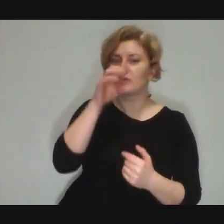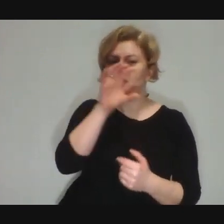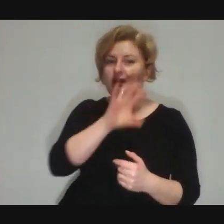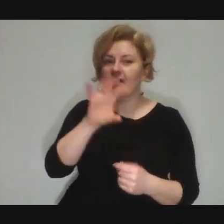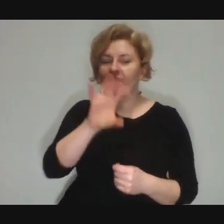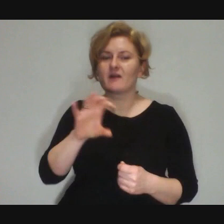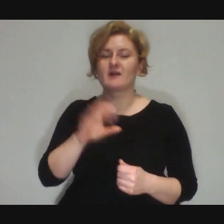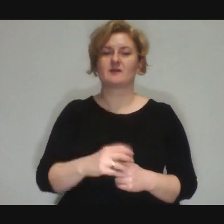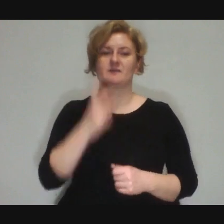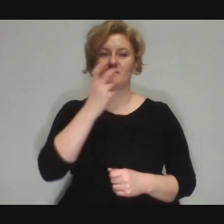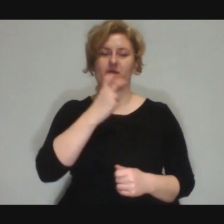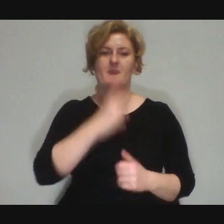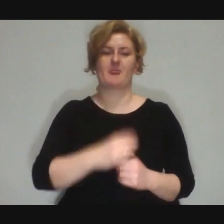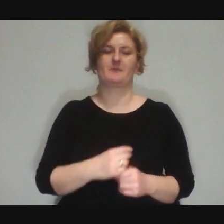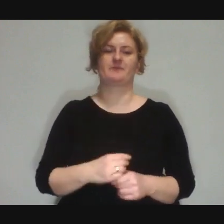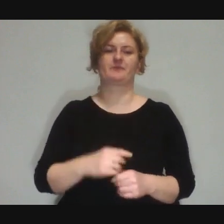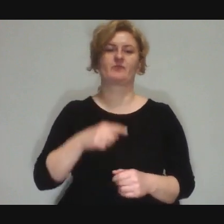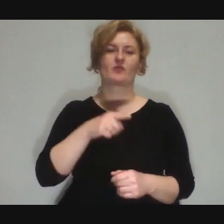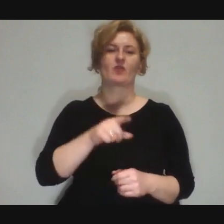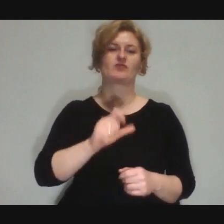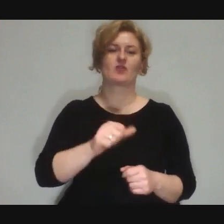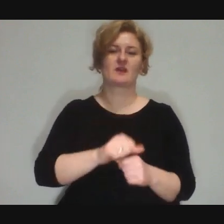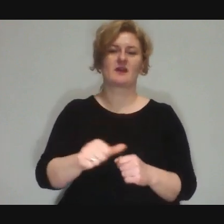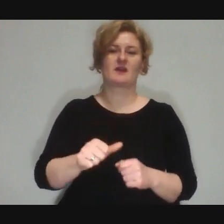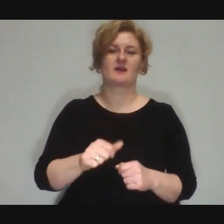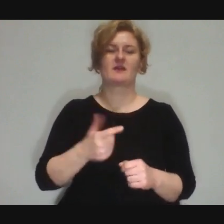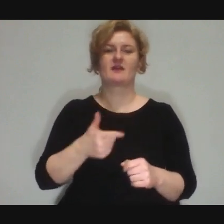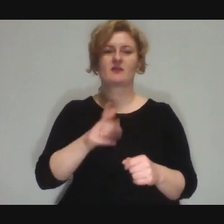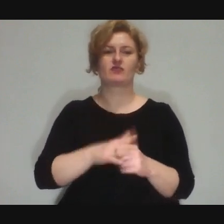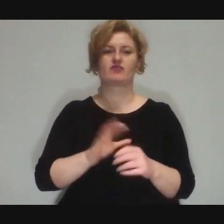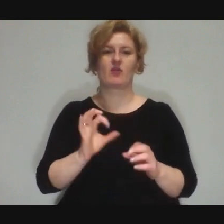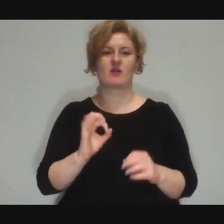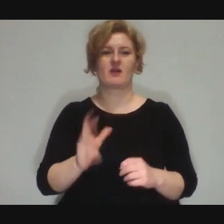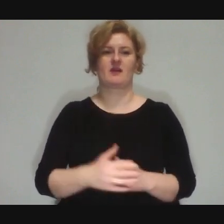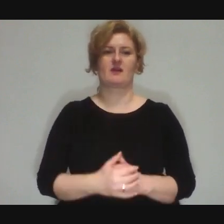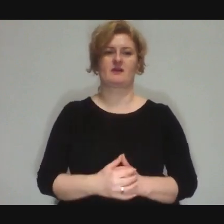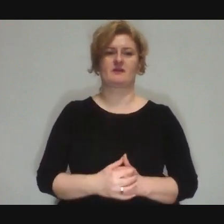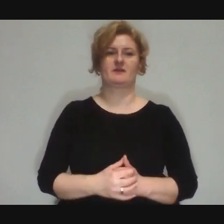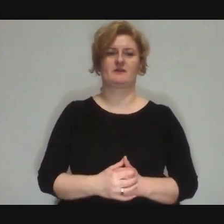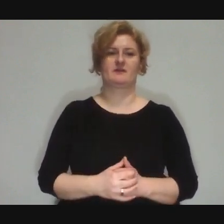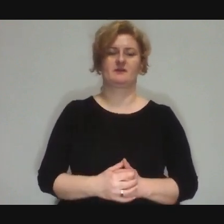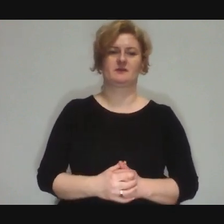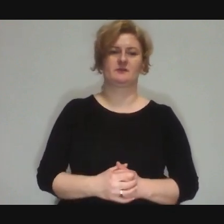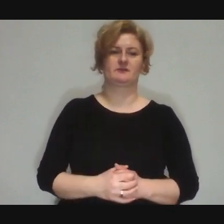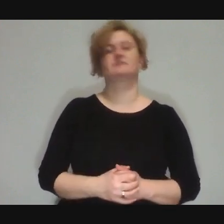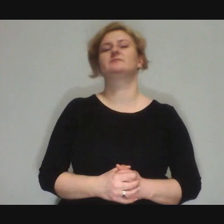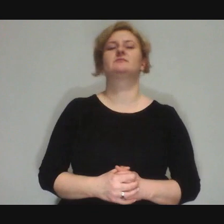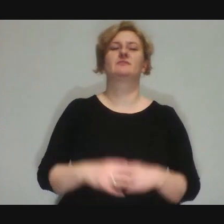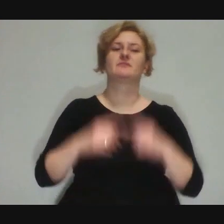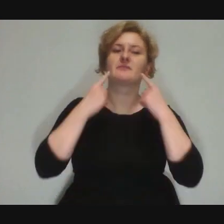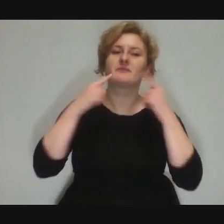Because some shows are just entertainment more or less involved.